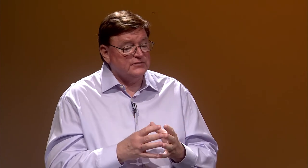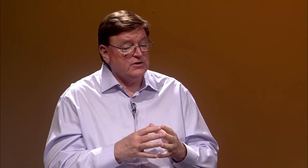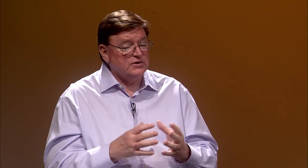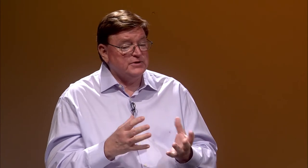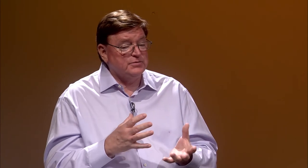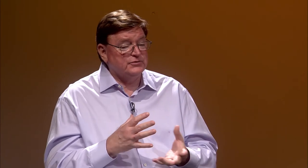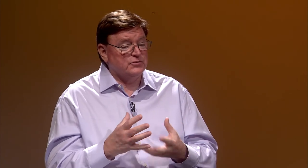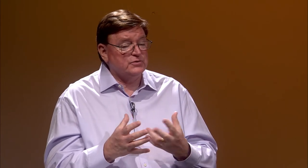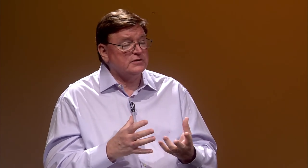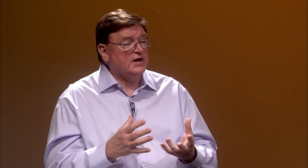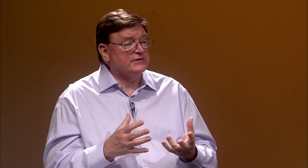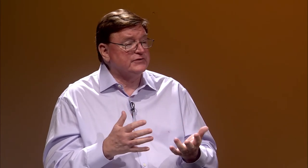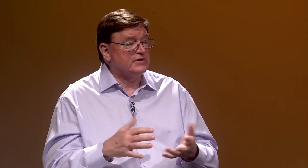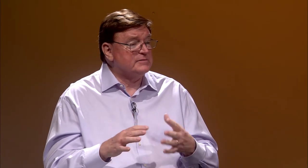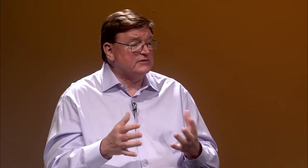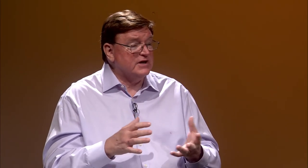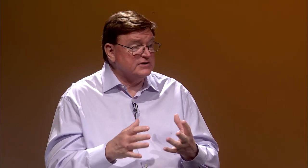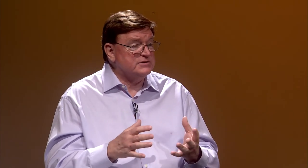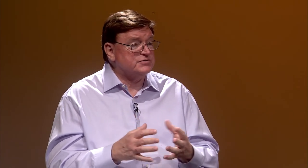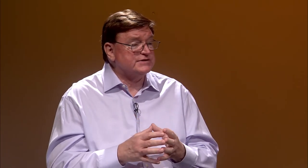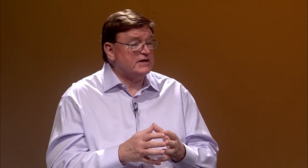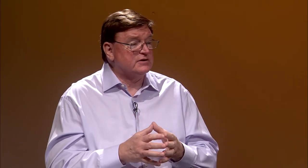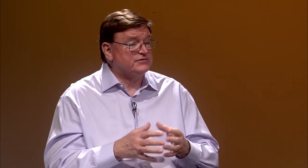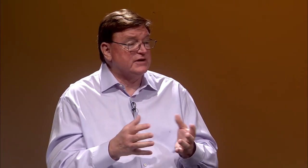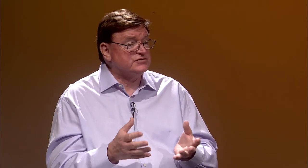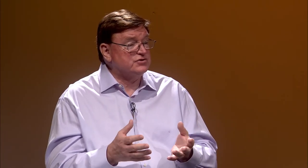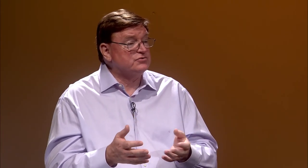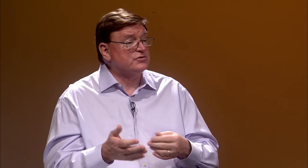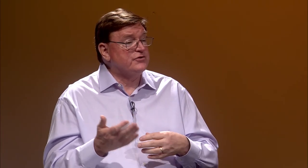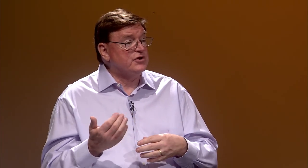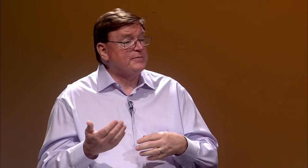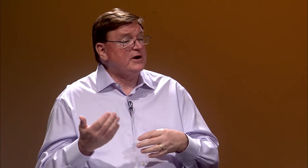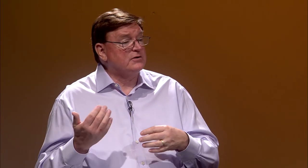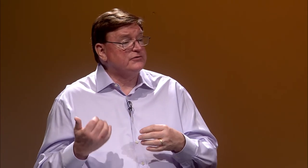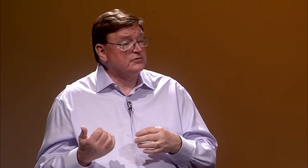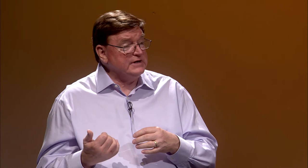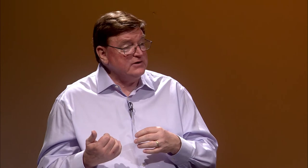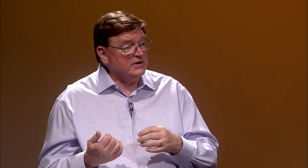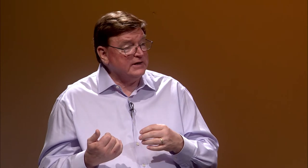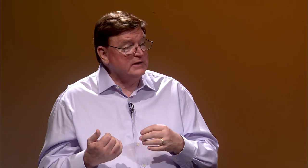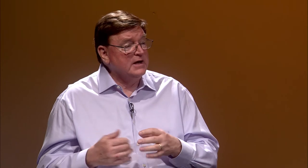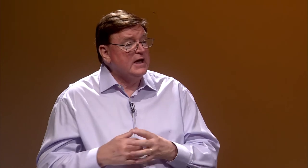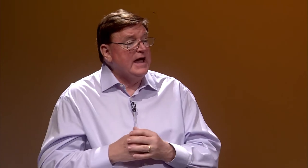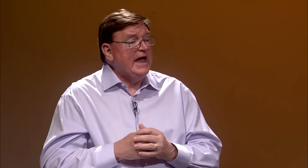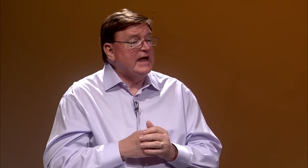hearing people don't realize is that about 90% of deaf children, their parents are hearing.